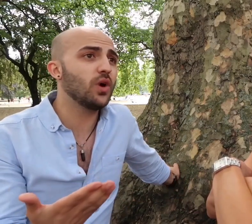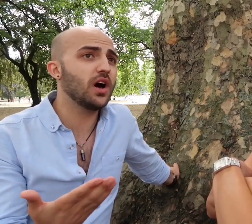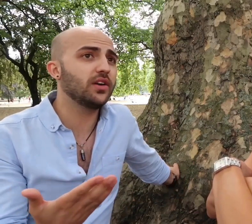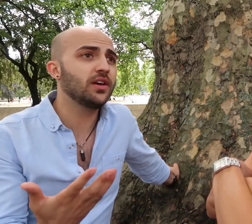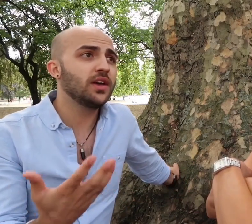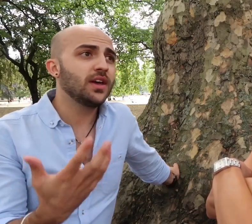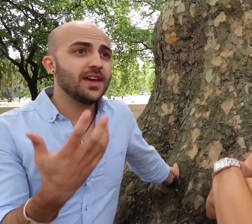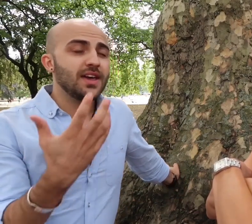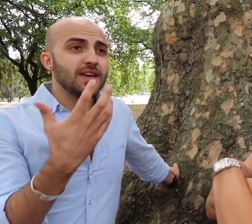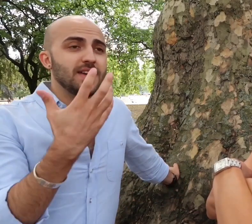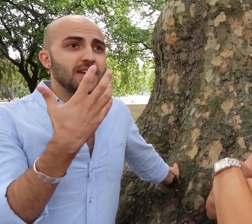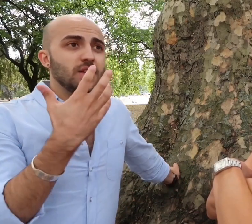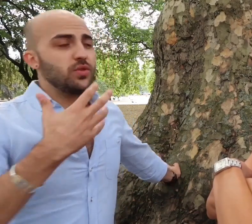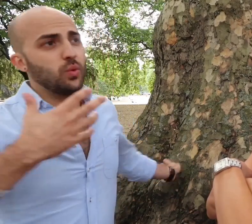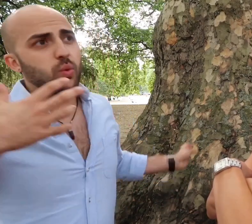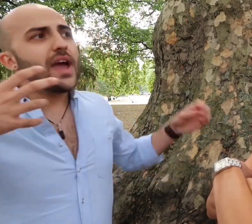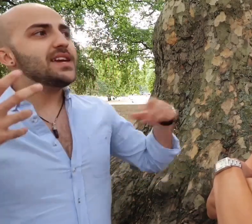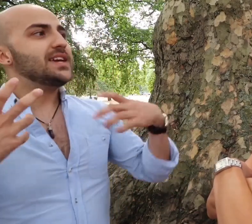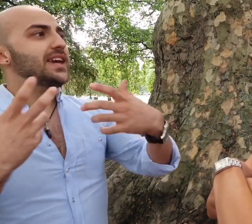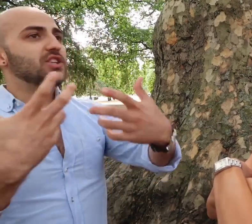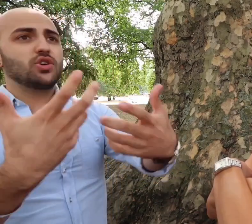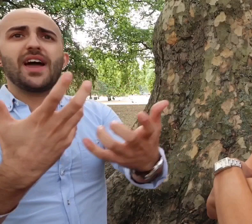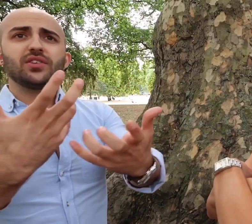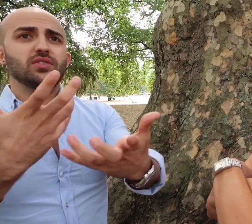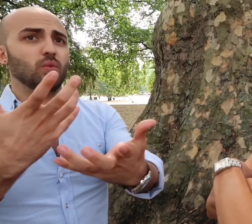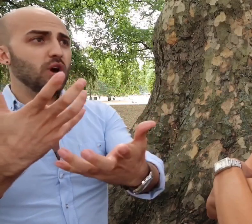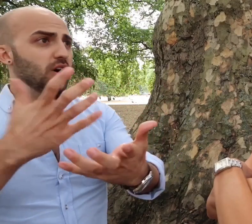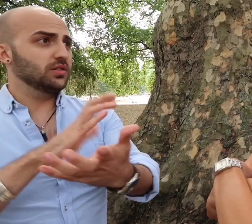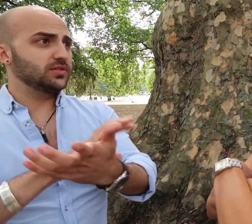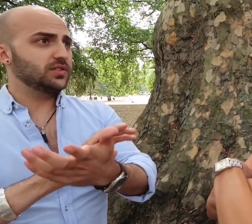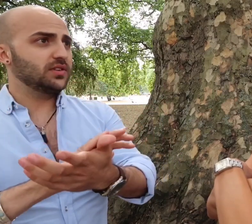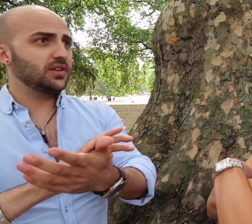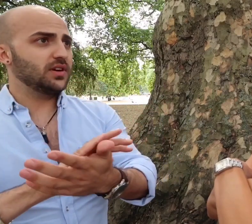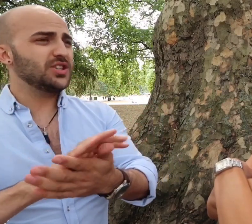one.. the way he interacts with the world I don't